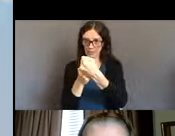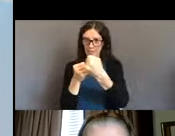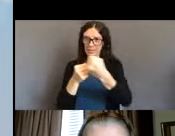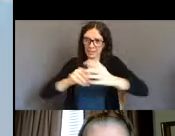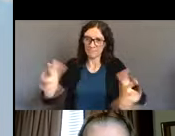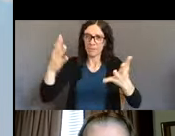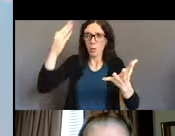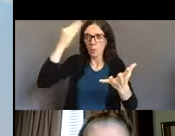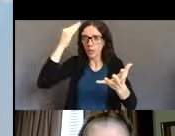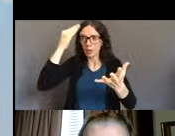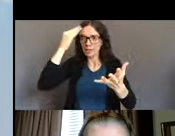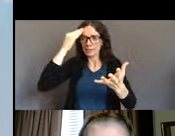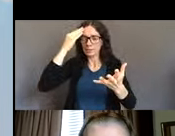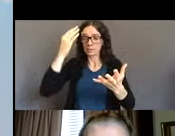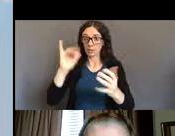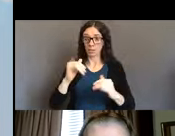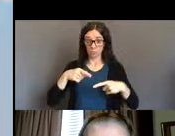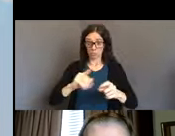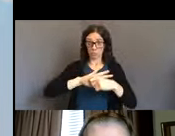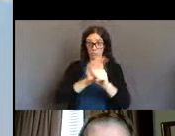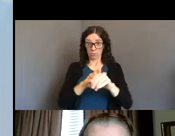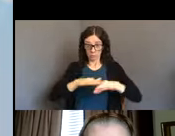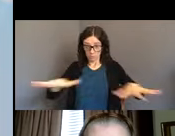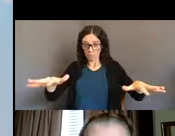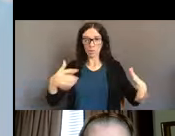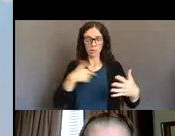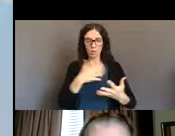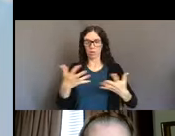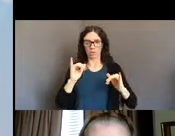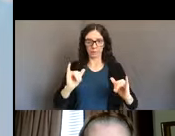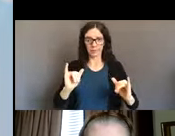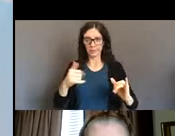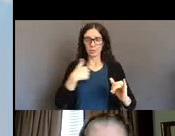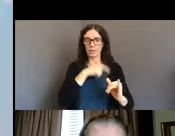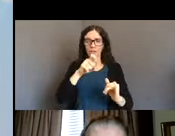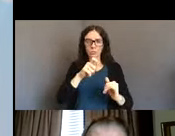during the COVID-19 pandemic. As mentioned before, joined by Emily Cooper,